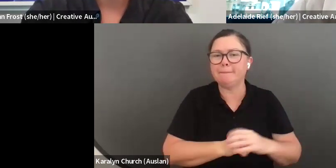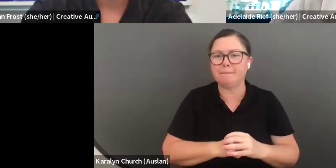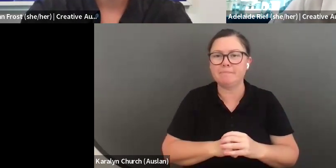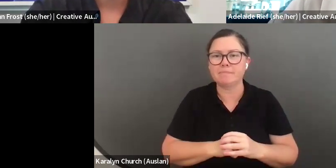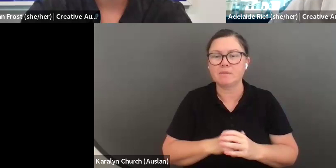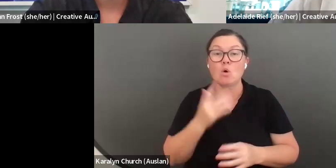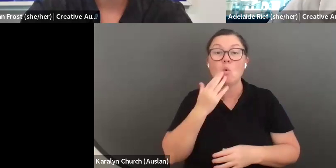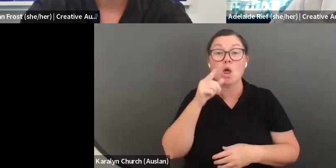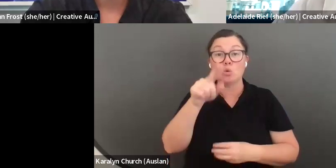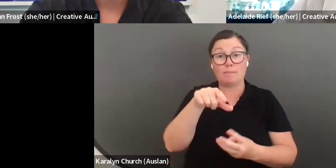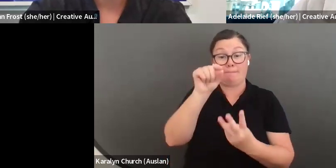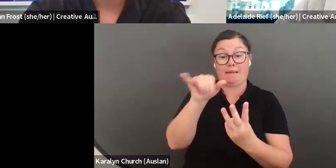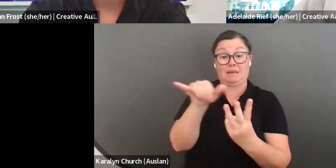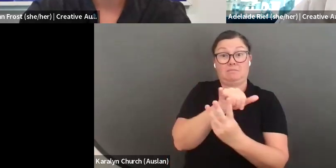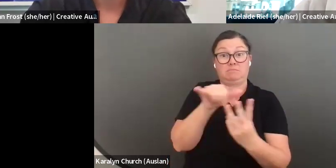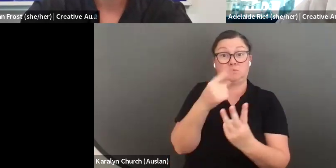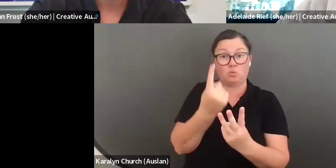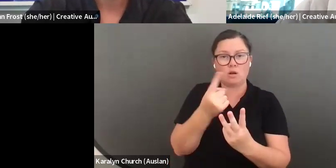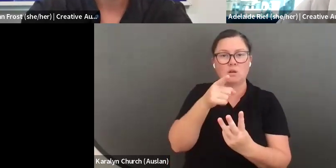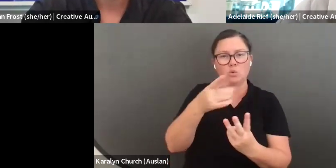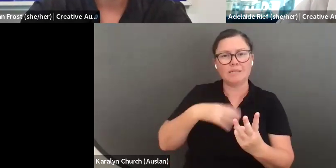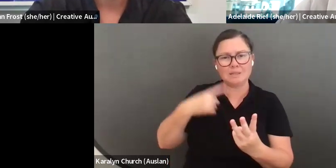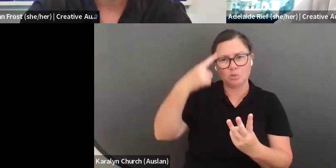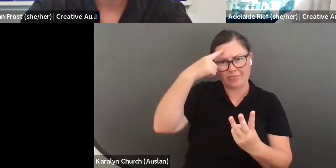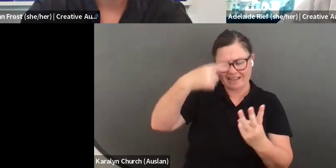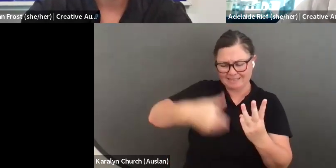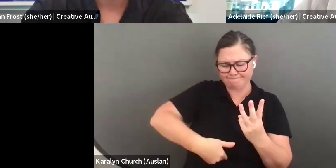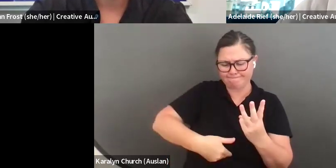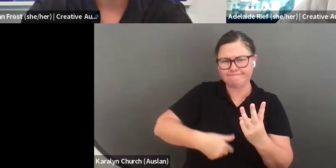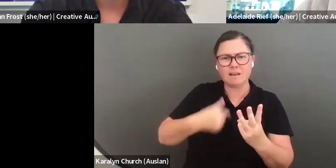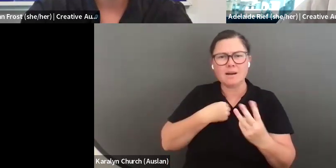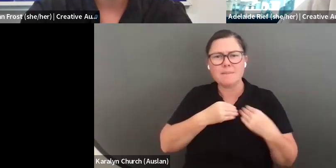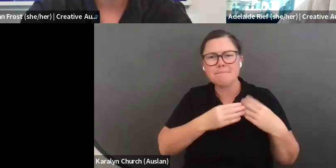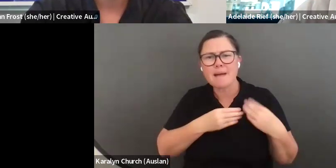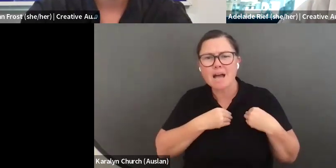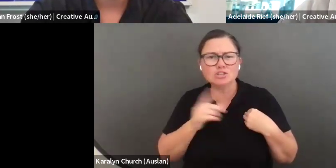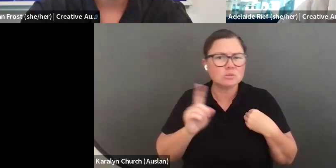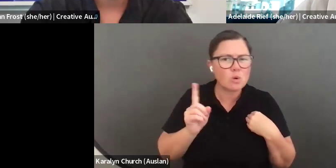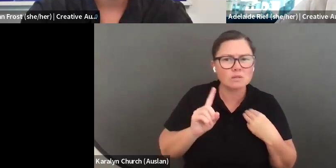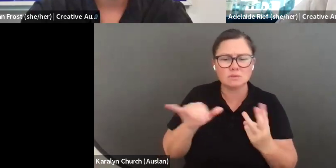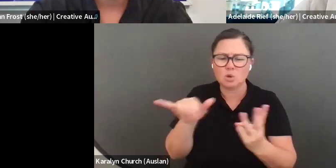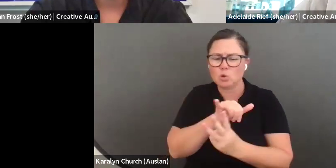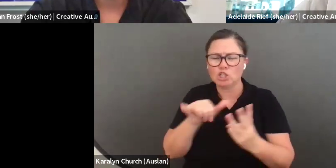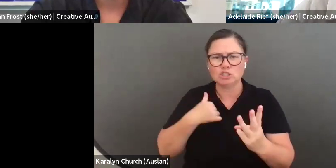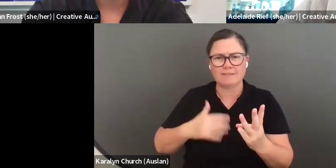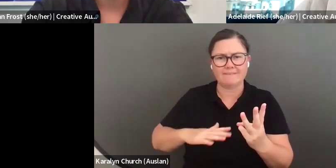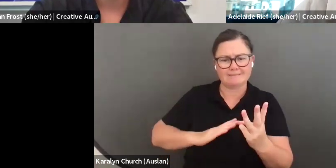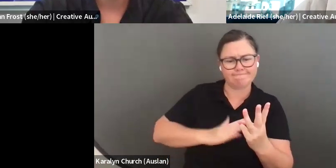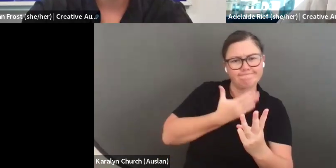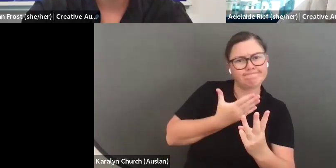to speak with and connect with people who have chosen the other teams. In terms of choosing one, it is really about